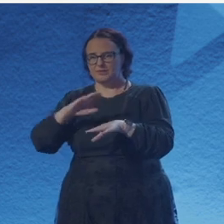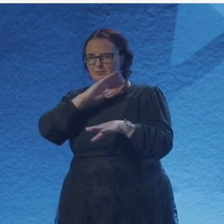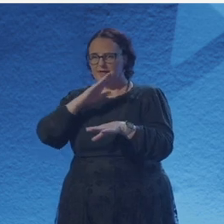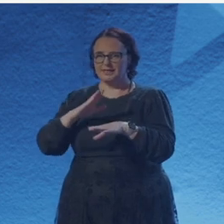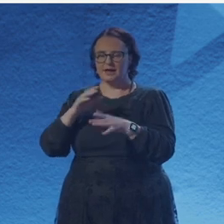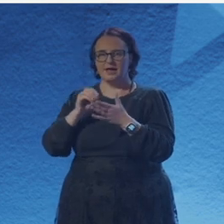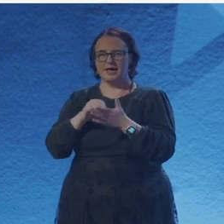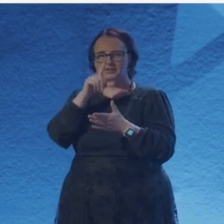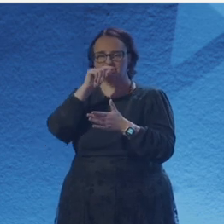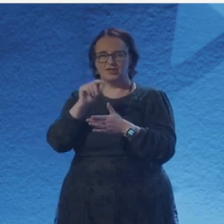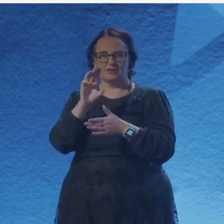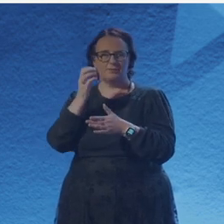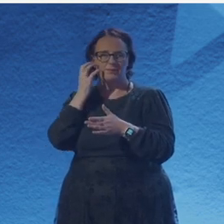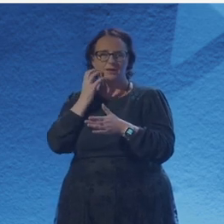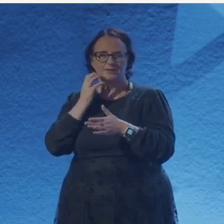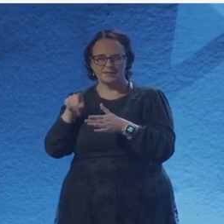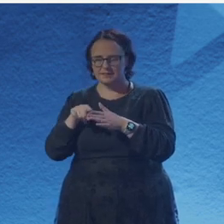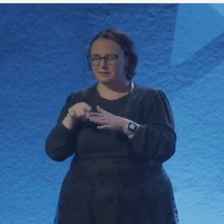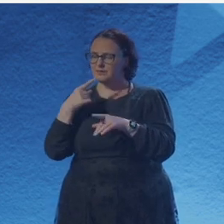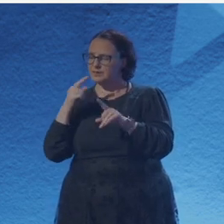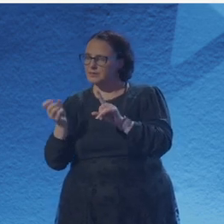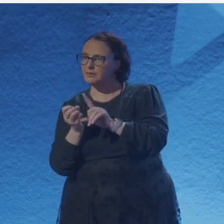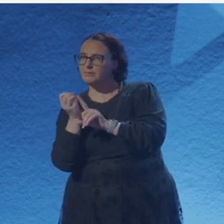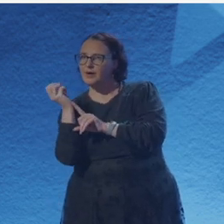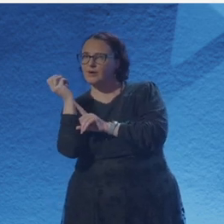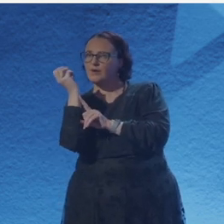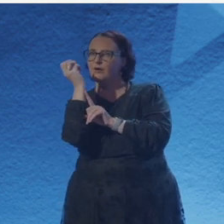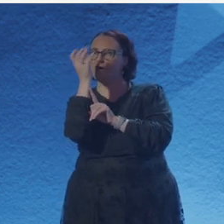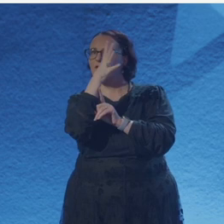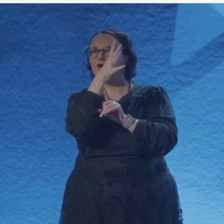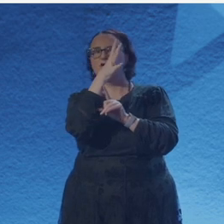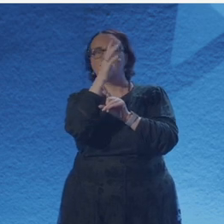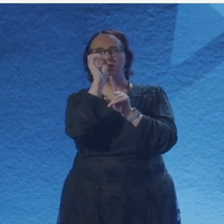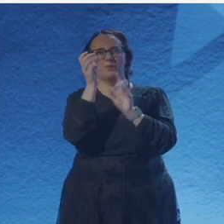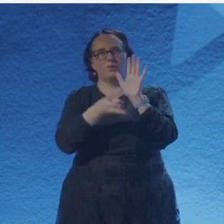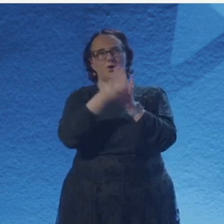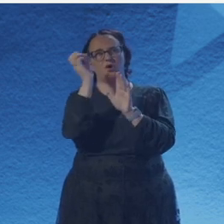For my girls, I made a prism with a dish of water and a mirror.